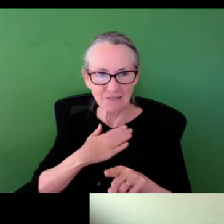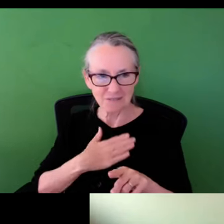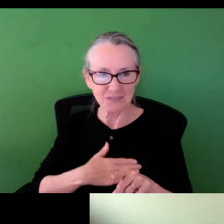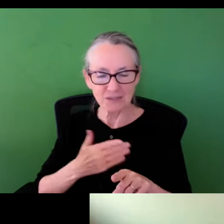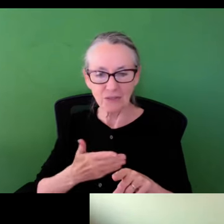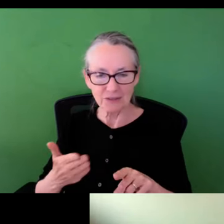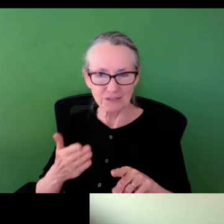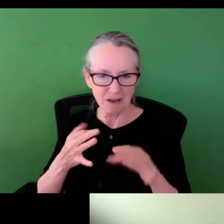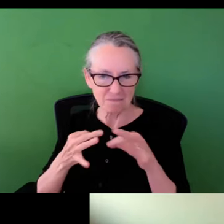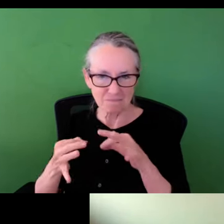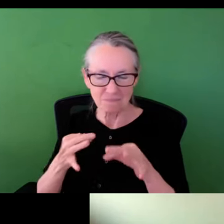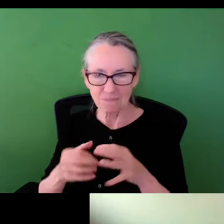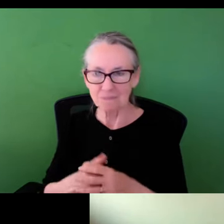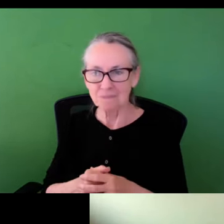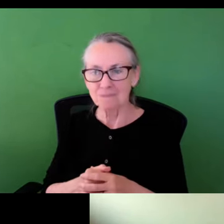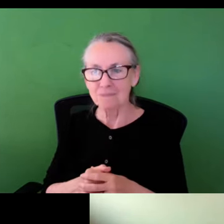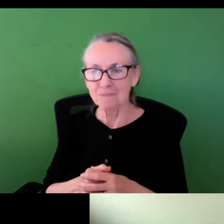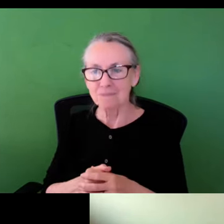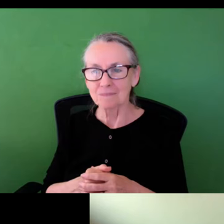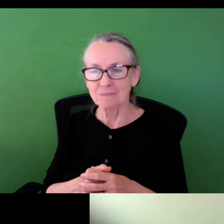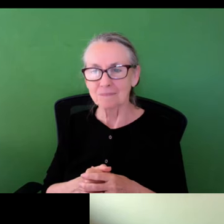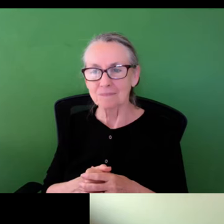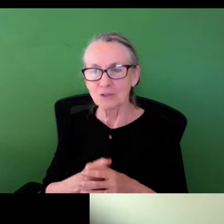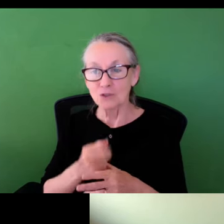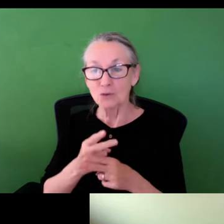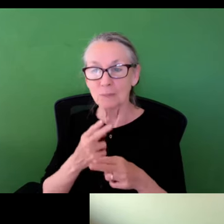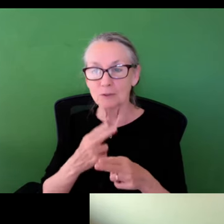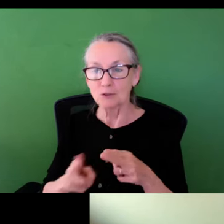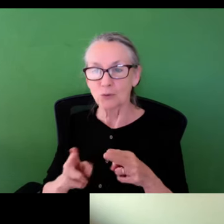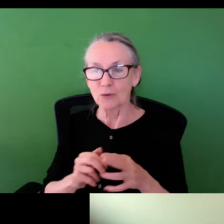important. Just as important as the things I've talked about.